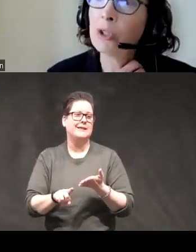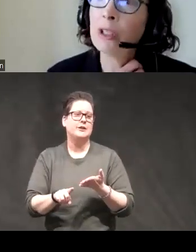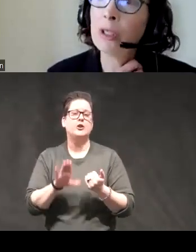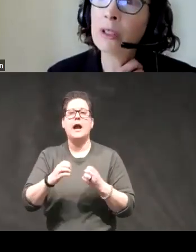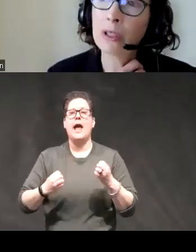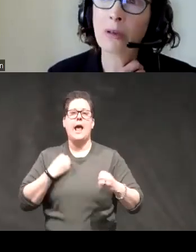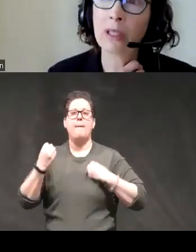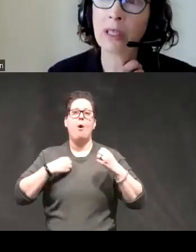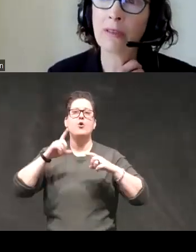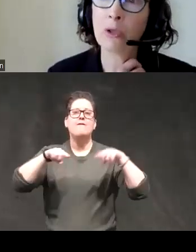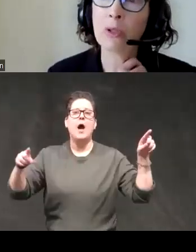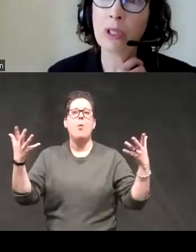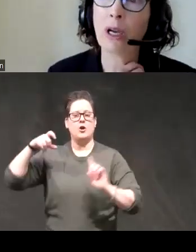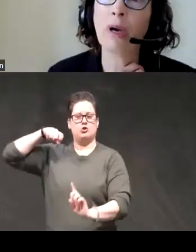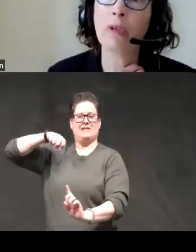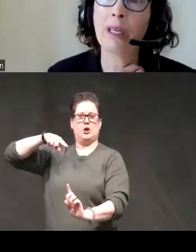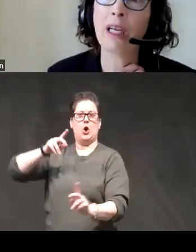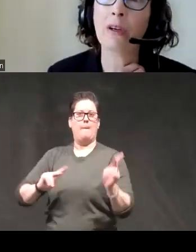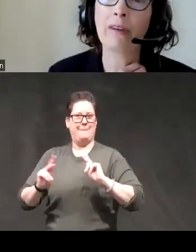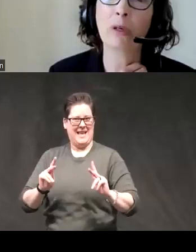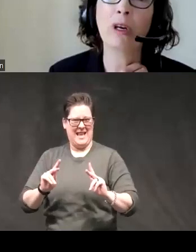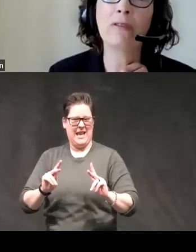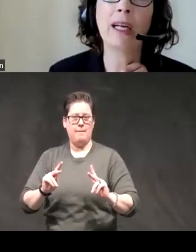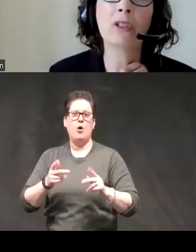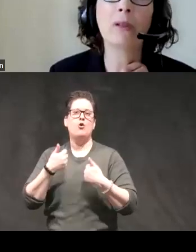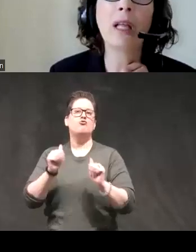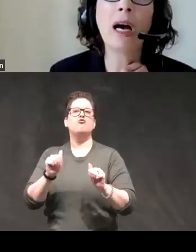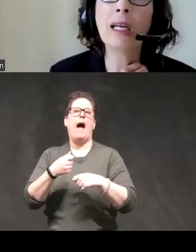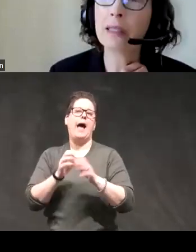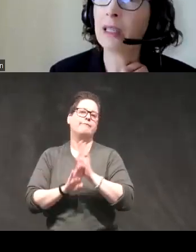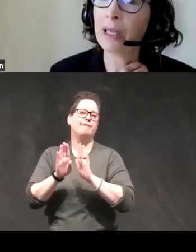emotion triggers across individuals to come up with ideographic profiles so lots on the